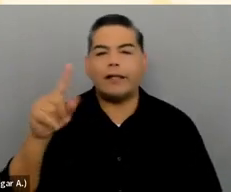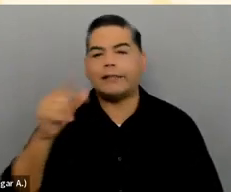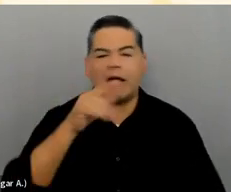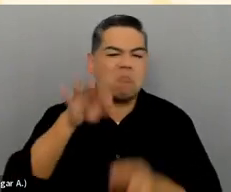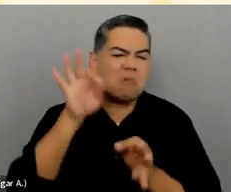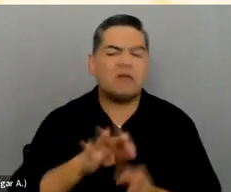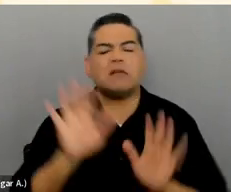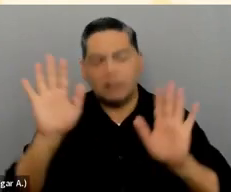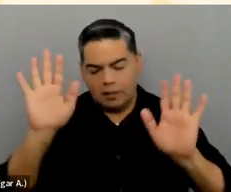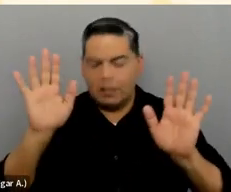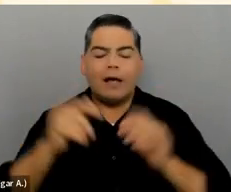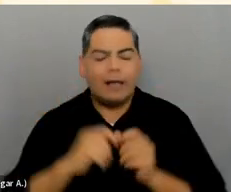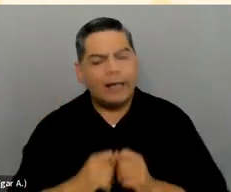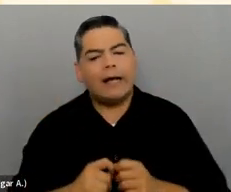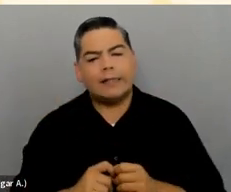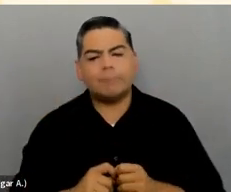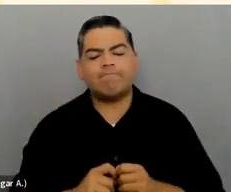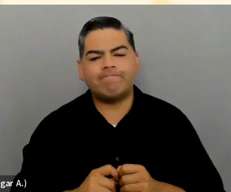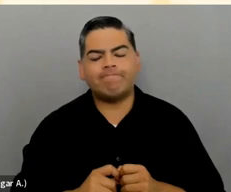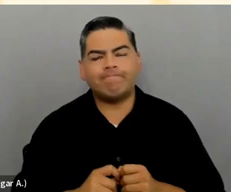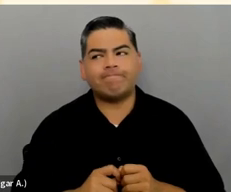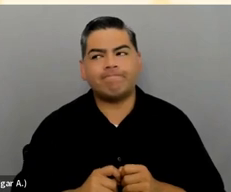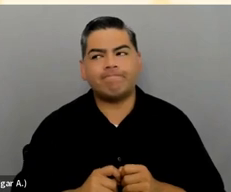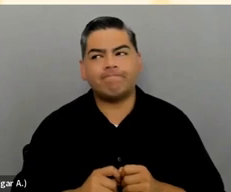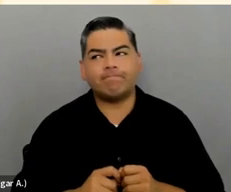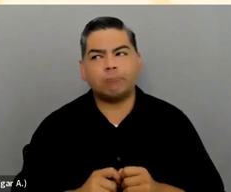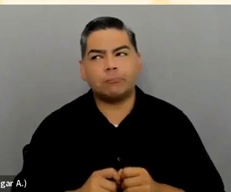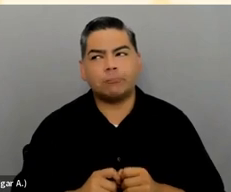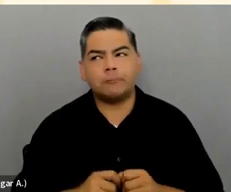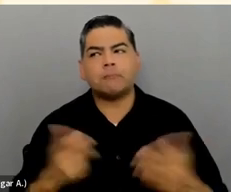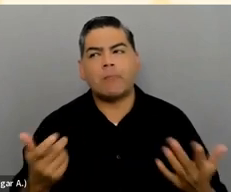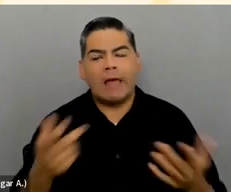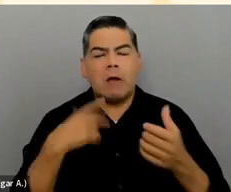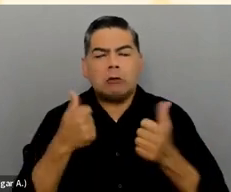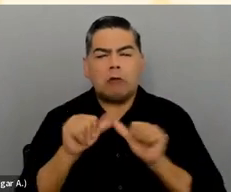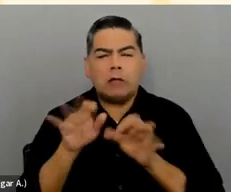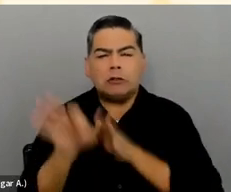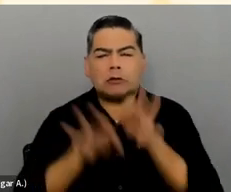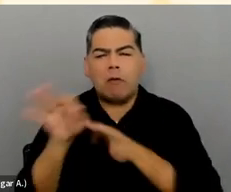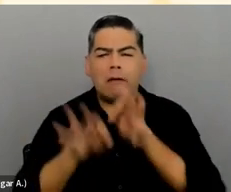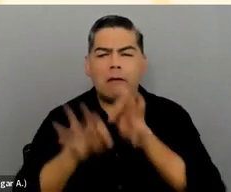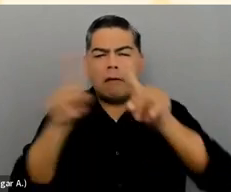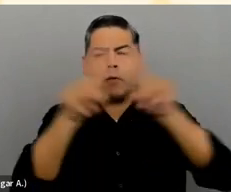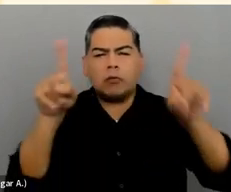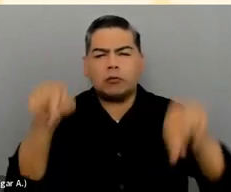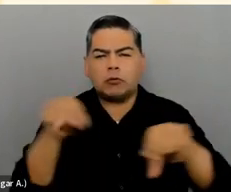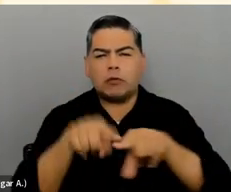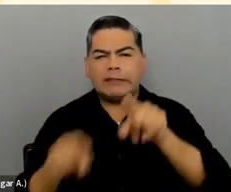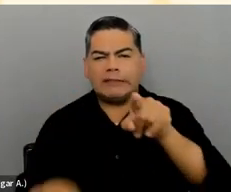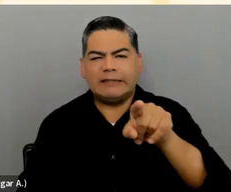When trying to describe things on a screen, you need